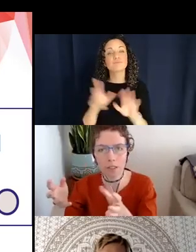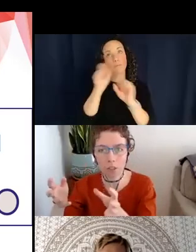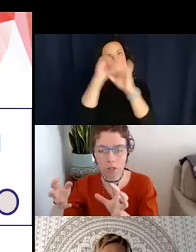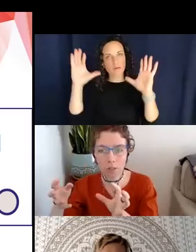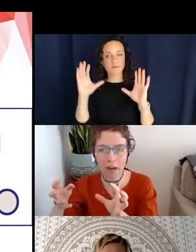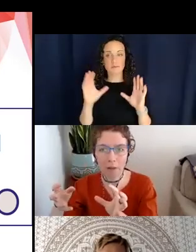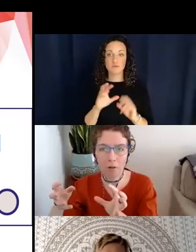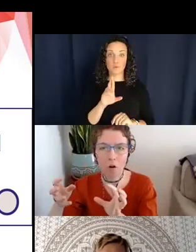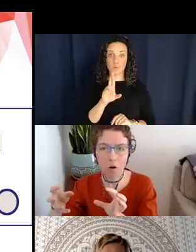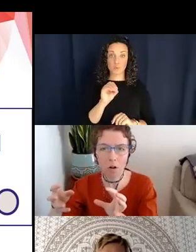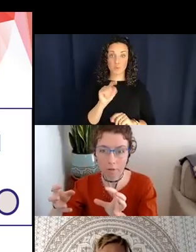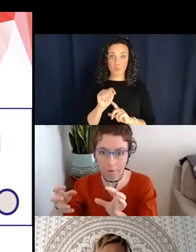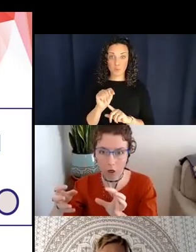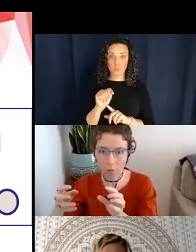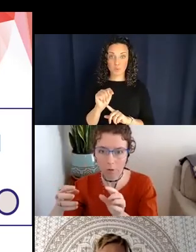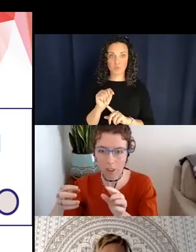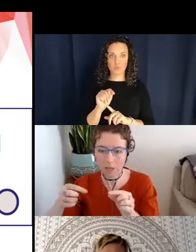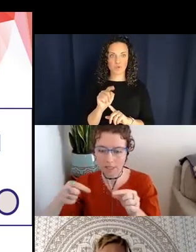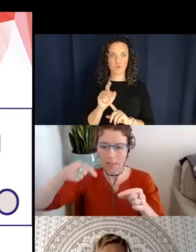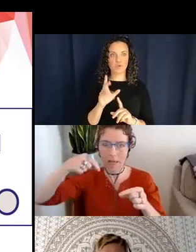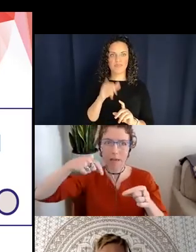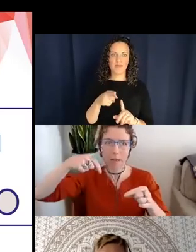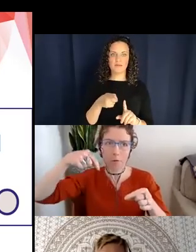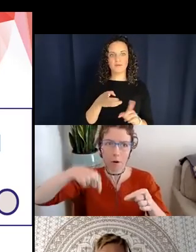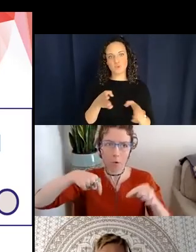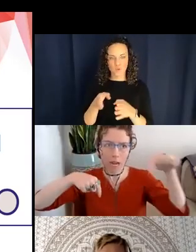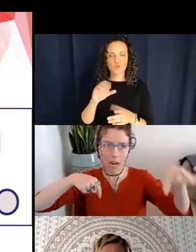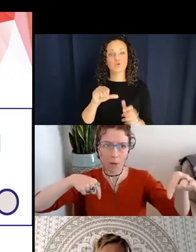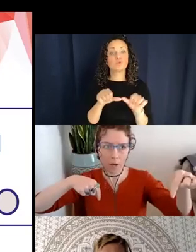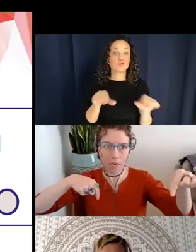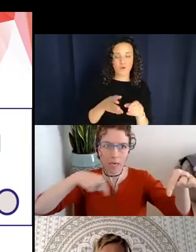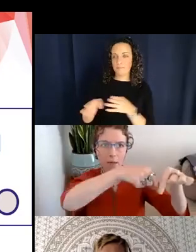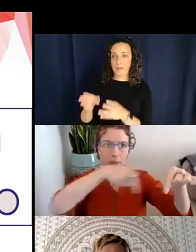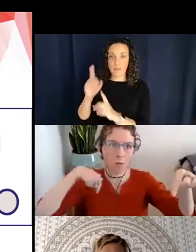source-path-goal verb, which is basically like from point a to point b something moves